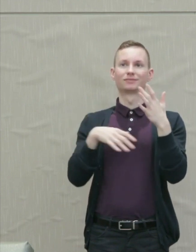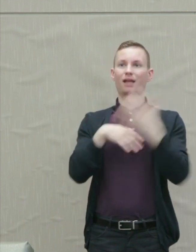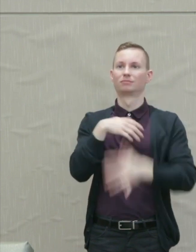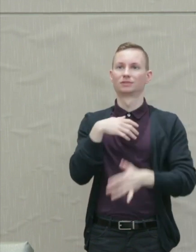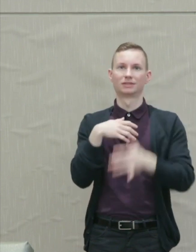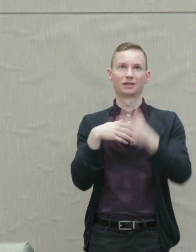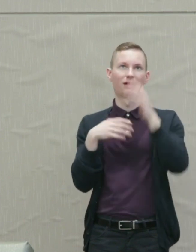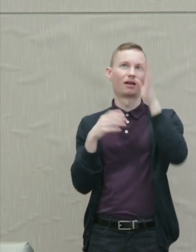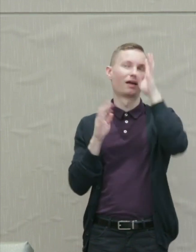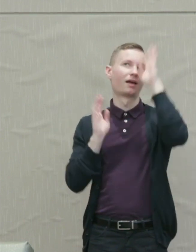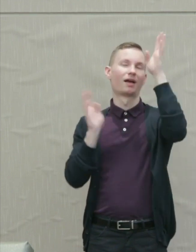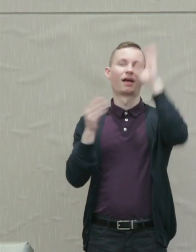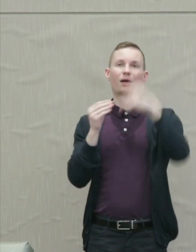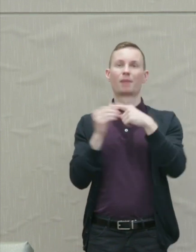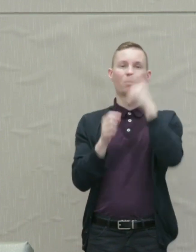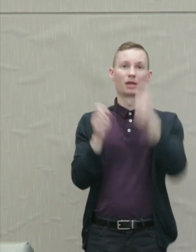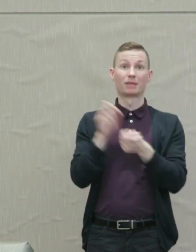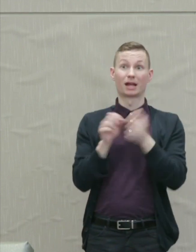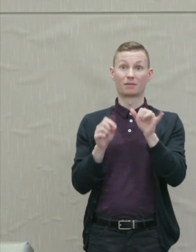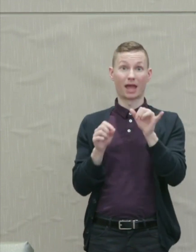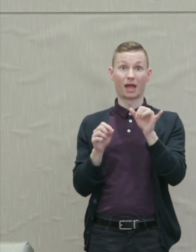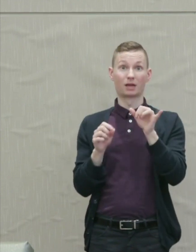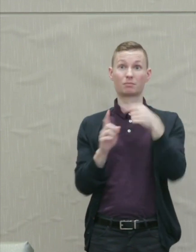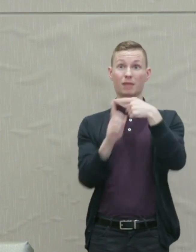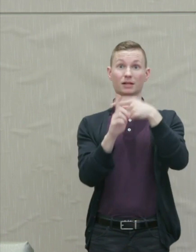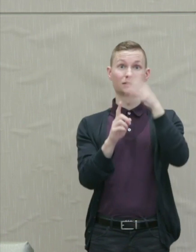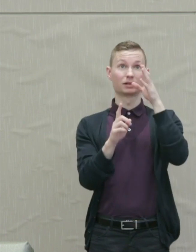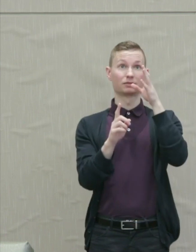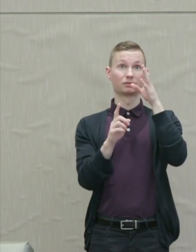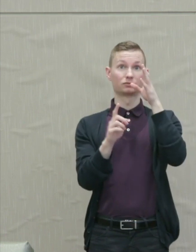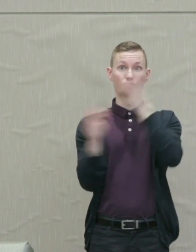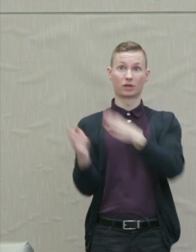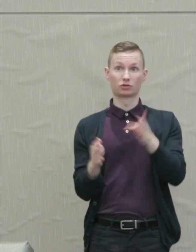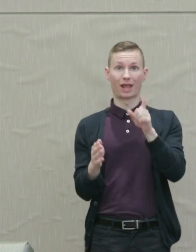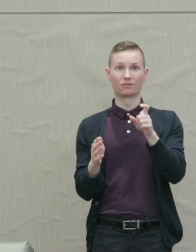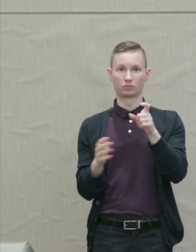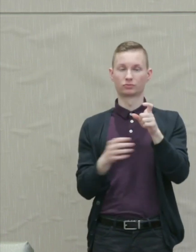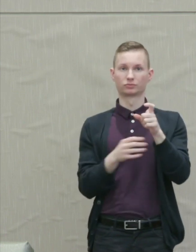This forward looking strategy includes protesting wrongdoing when it occurs.